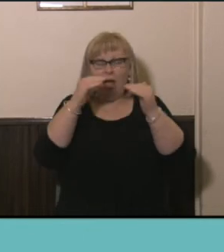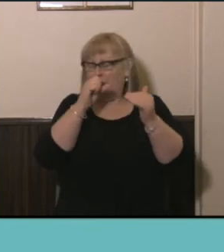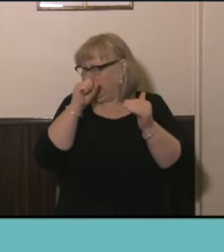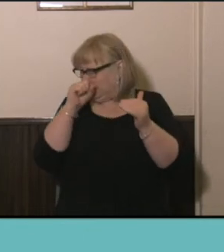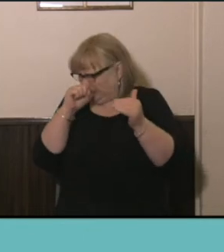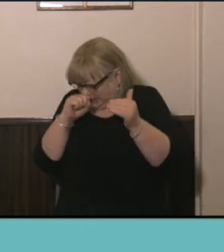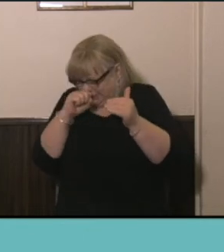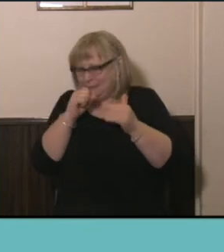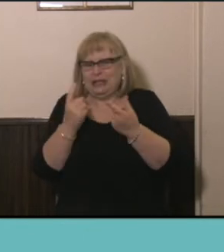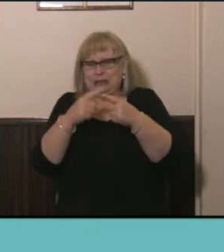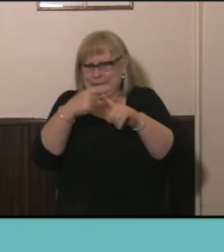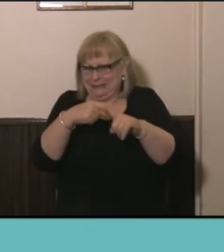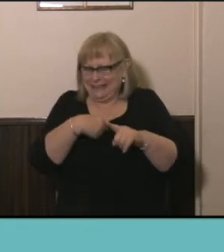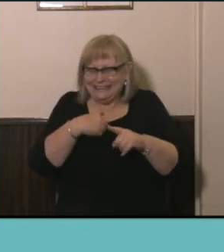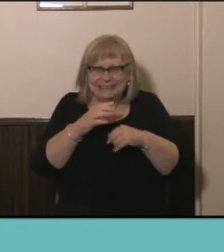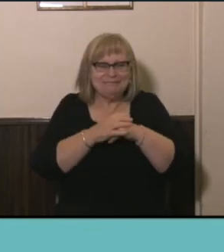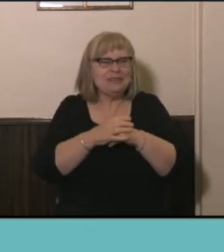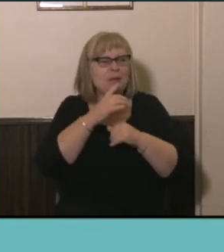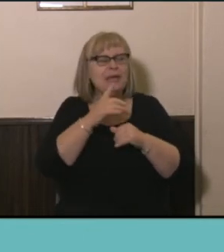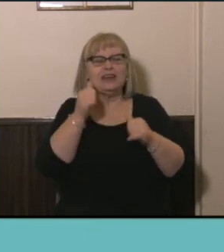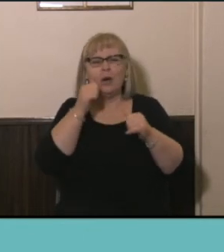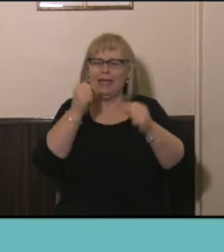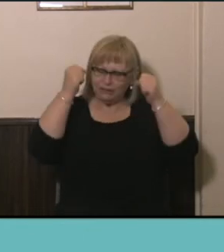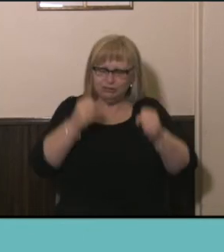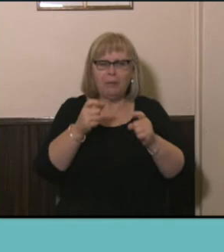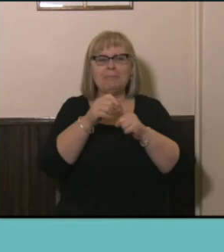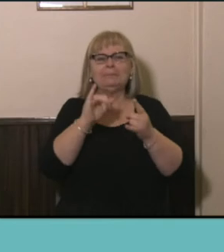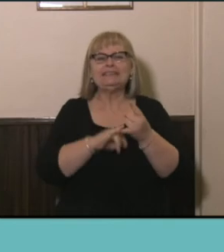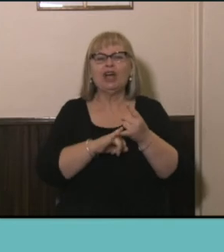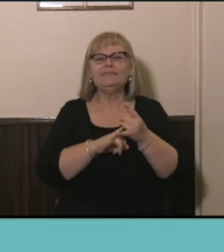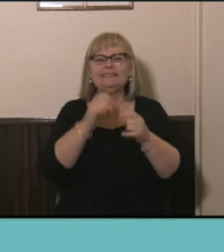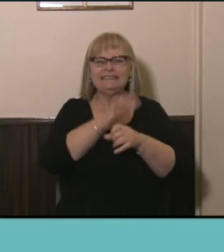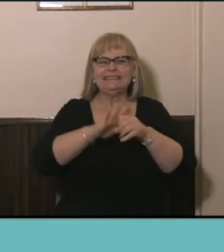know that strong public sector in the ACT and a lot of professionals